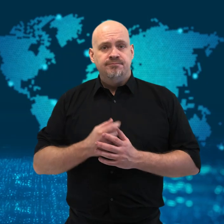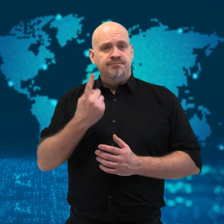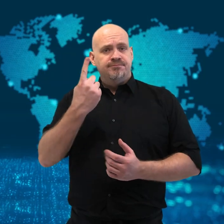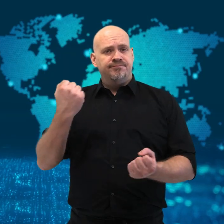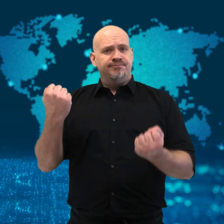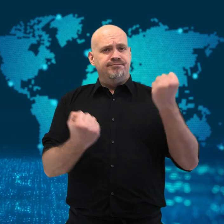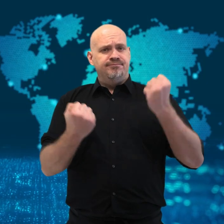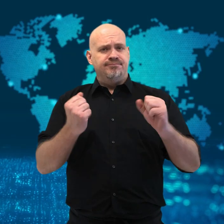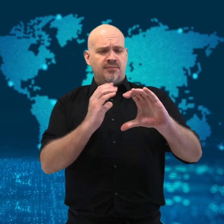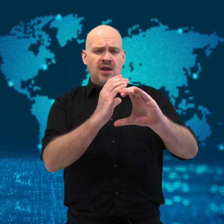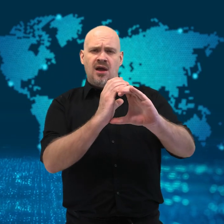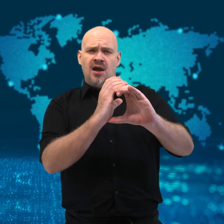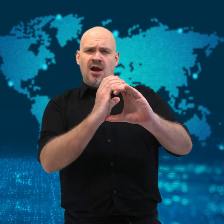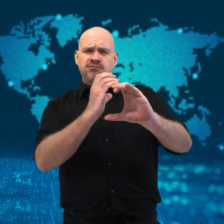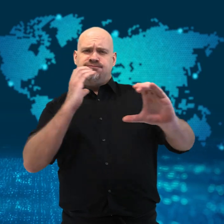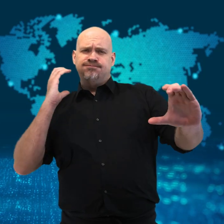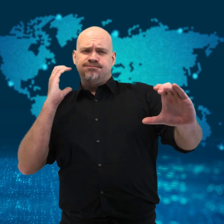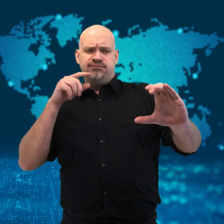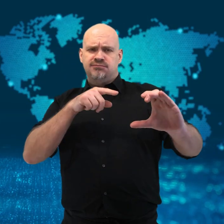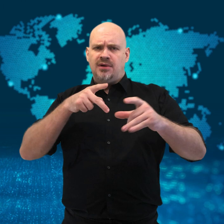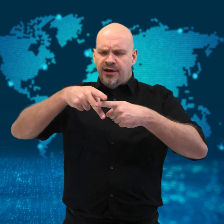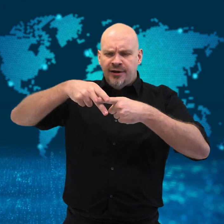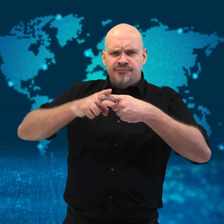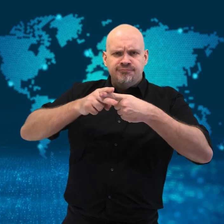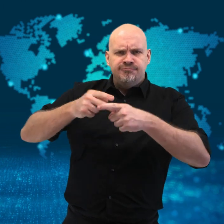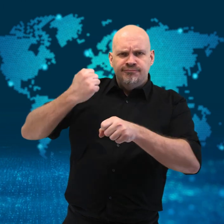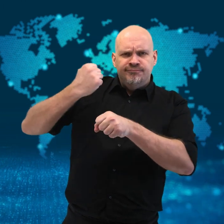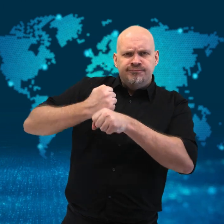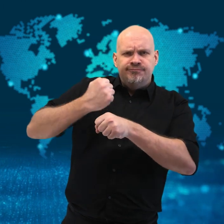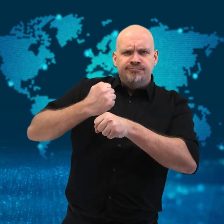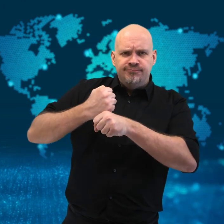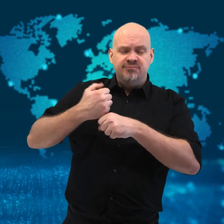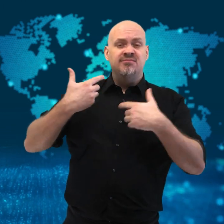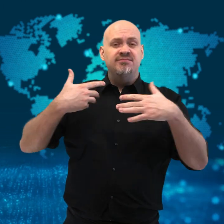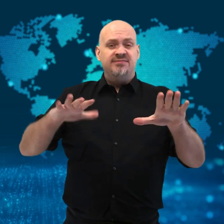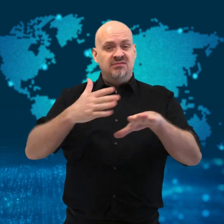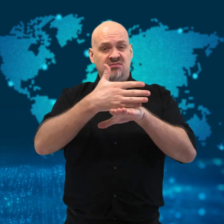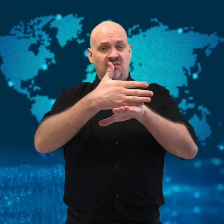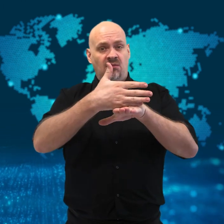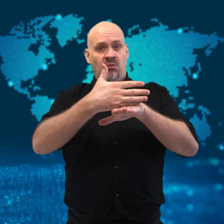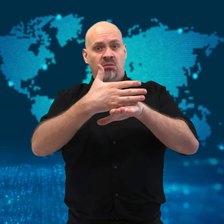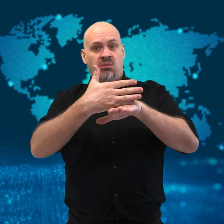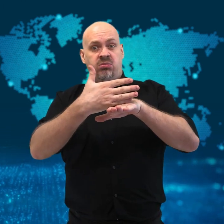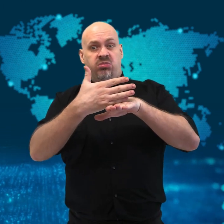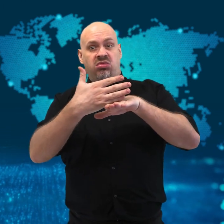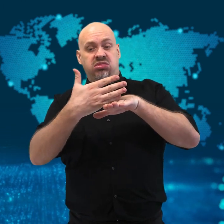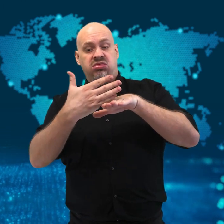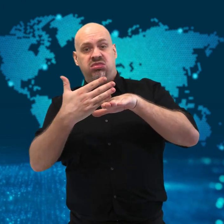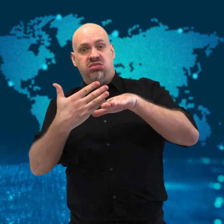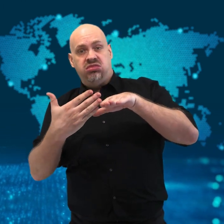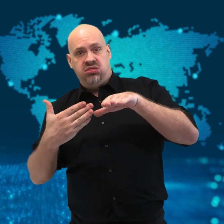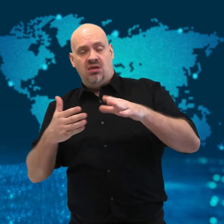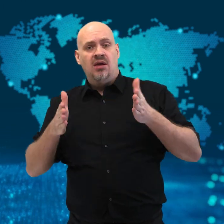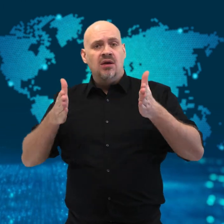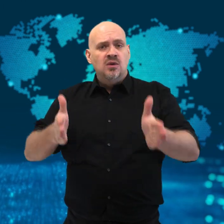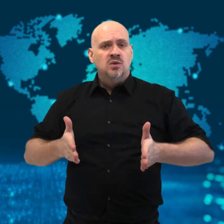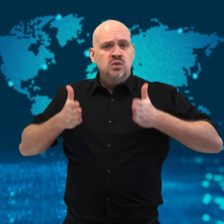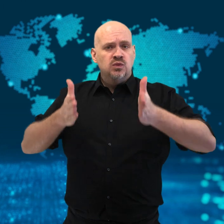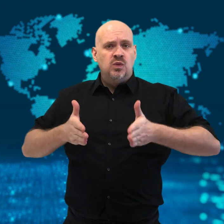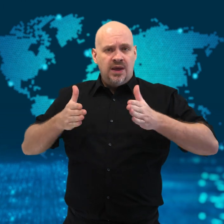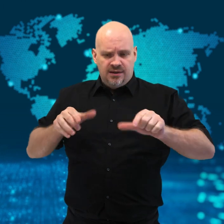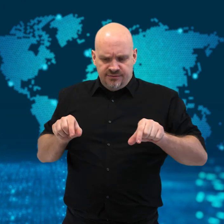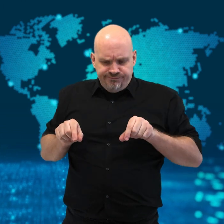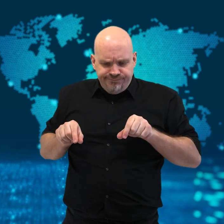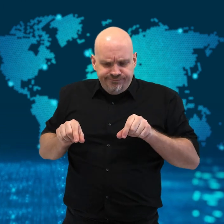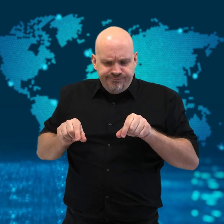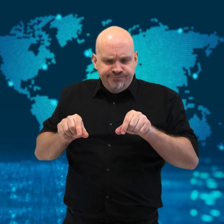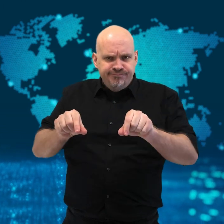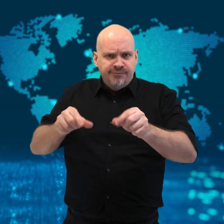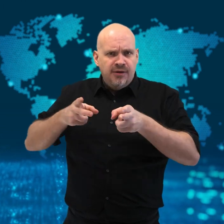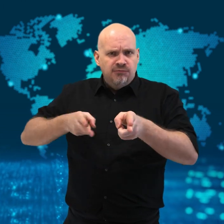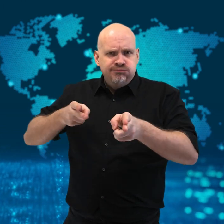[Gavin]: A maintenance truck slid down a hillside onto a rail track